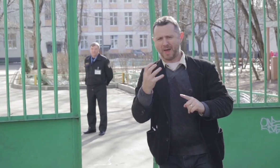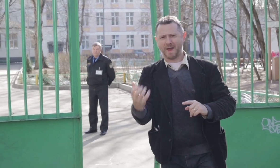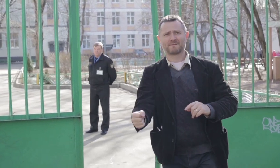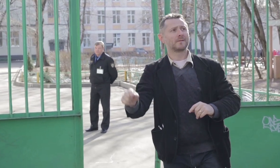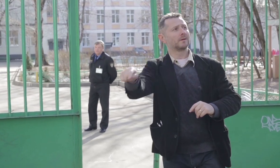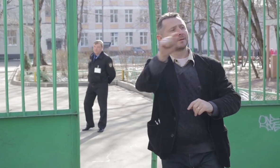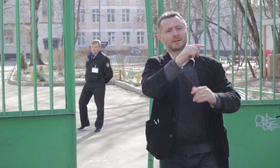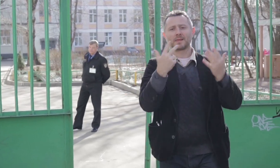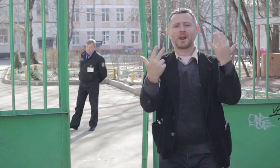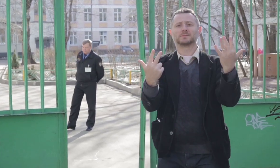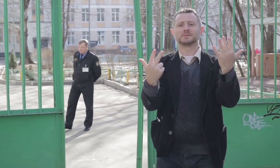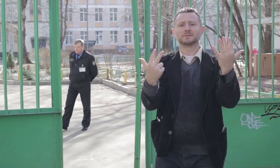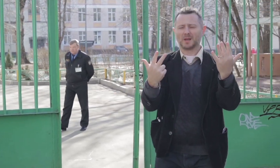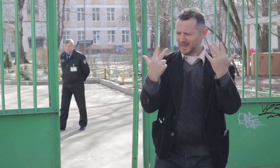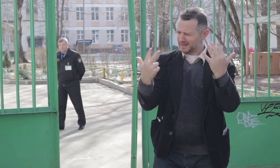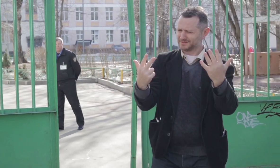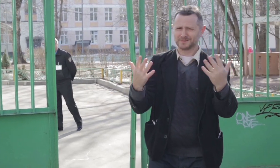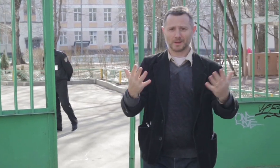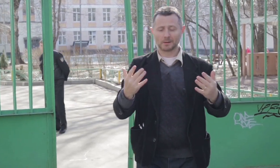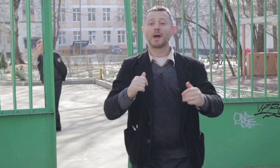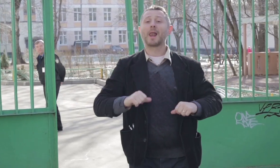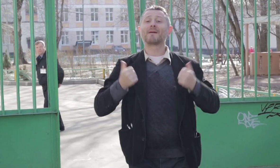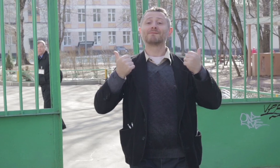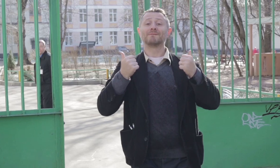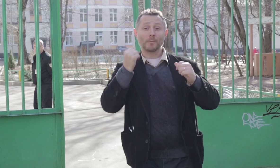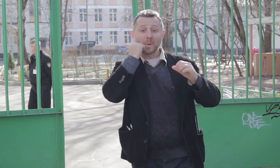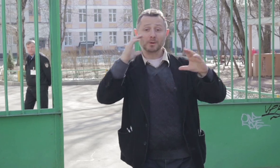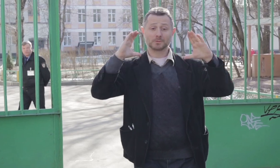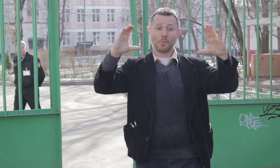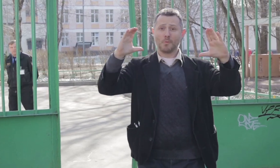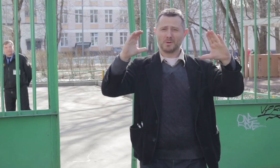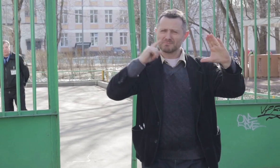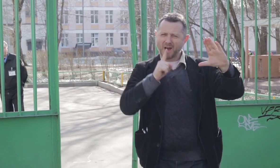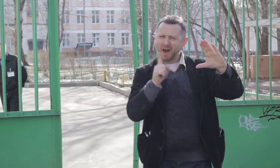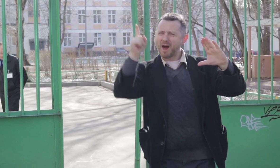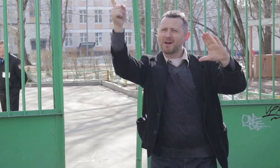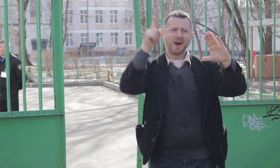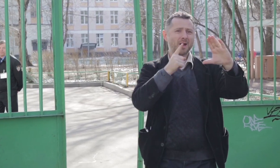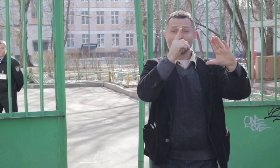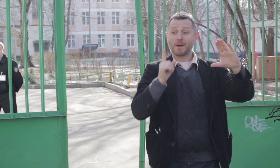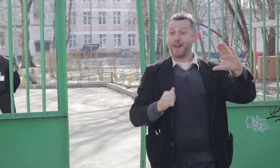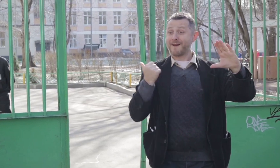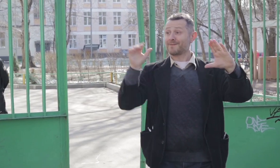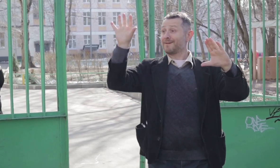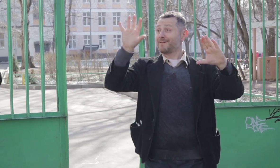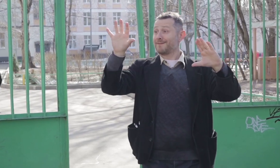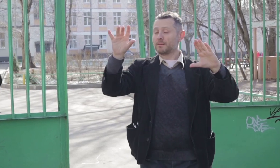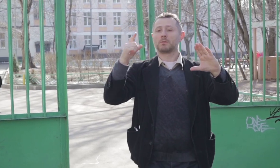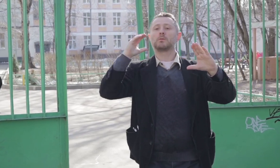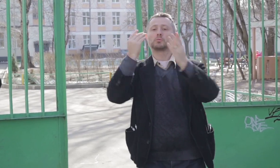became fully self-financing (and constructed many buildings, theaters, clubs, institutions, and resorts, as well as factories).